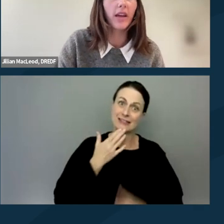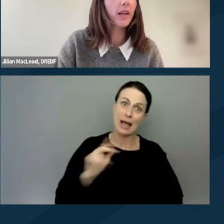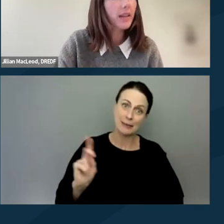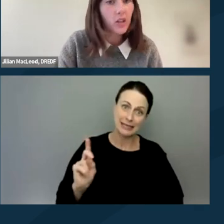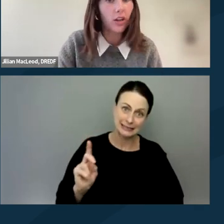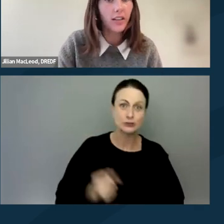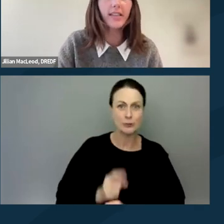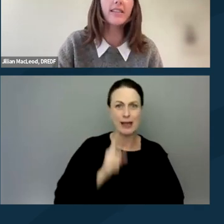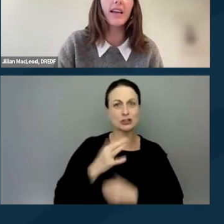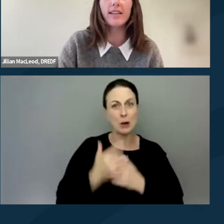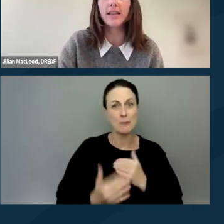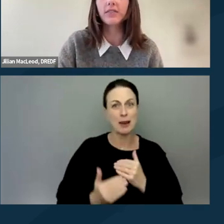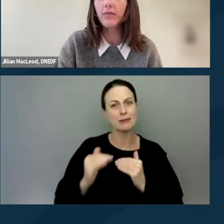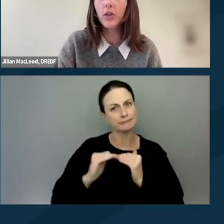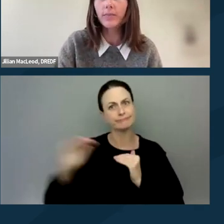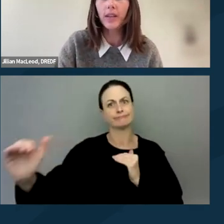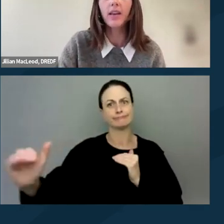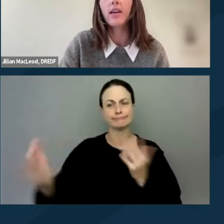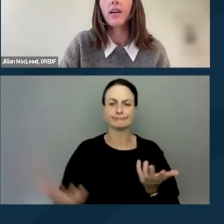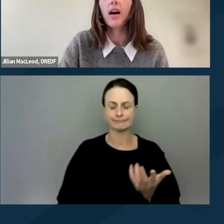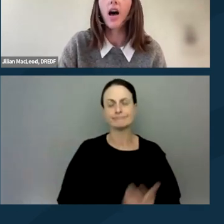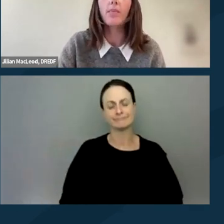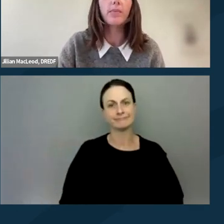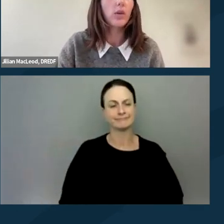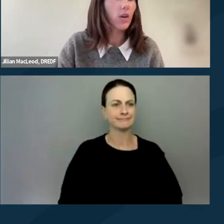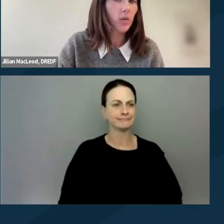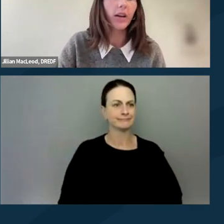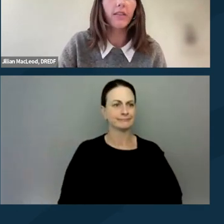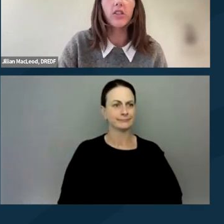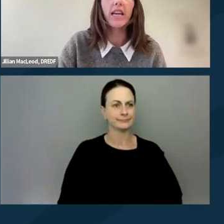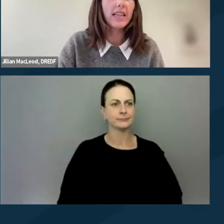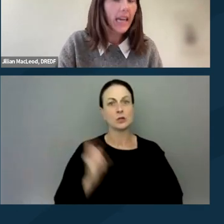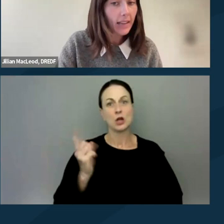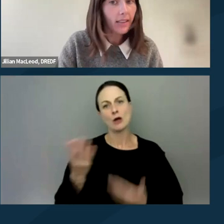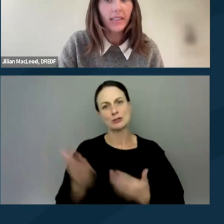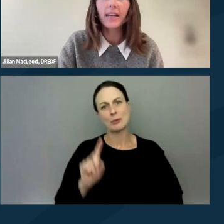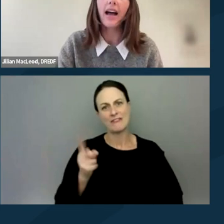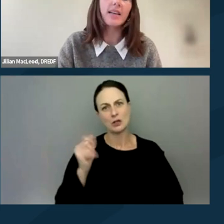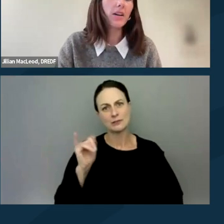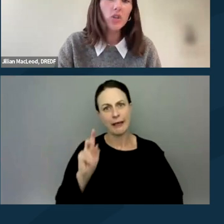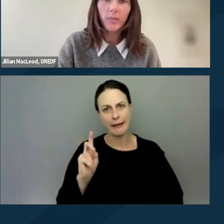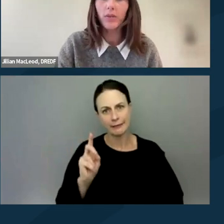that blood sugar stays at a safe level. You can also bring a first aid kit. As I mentioned,